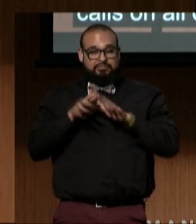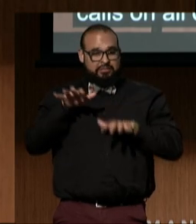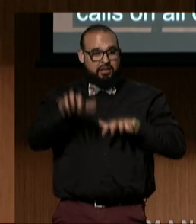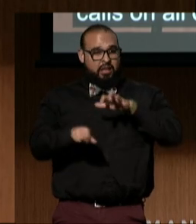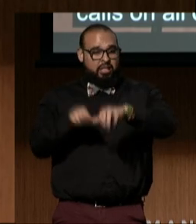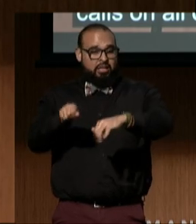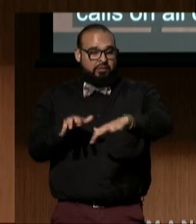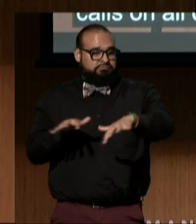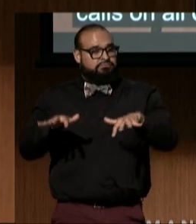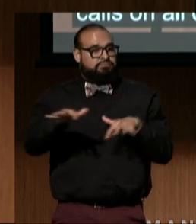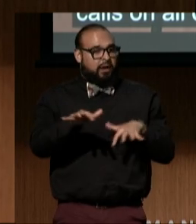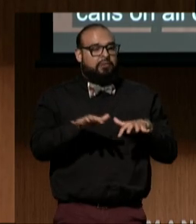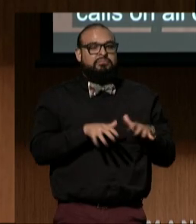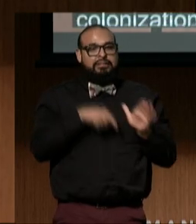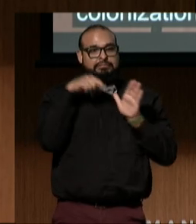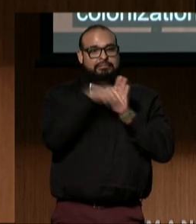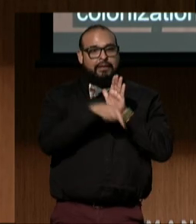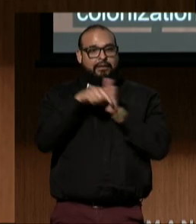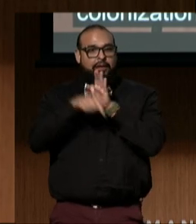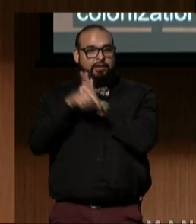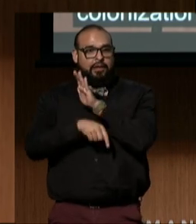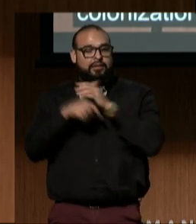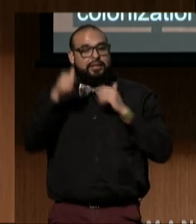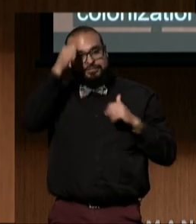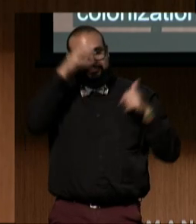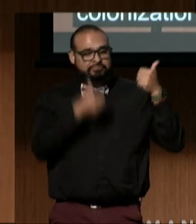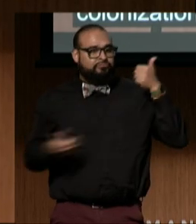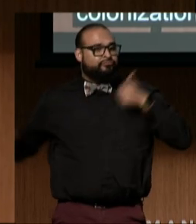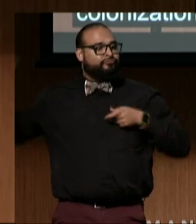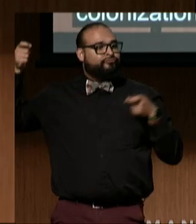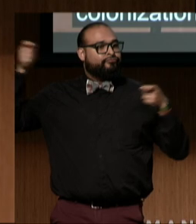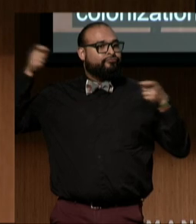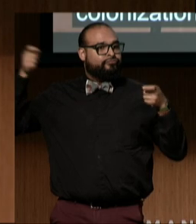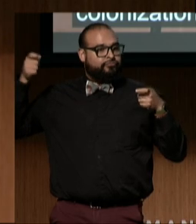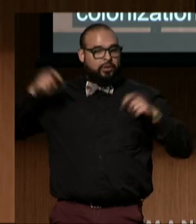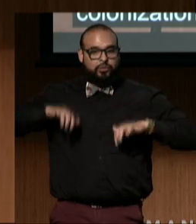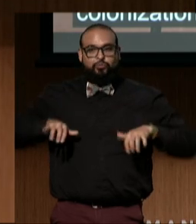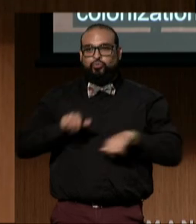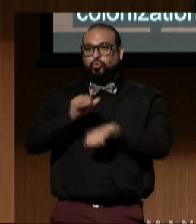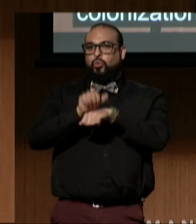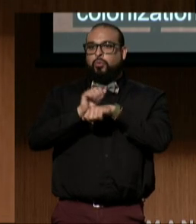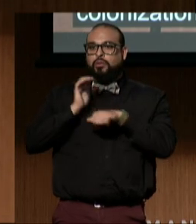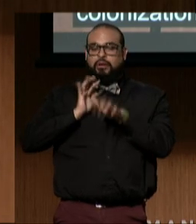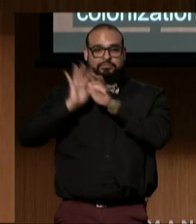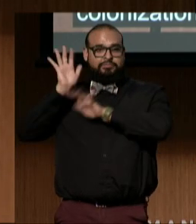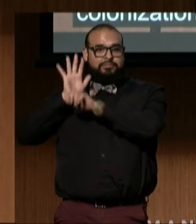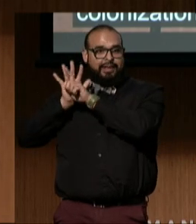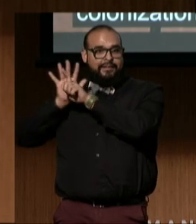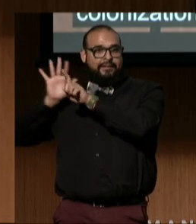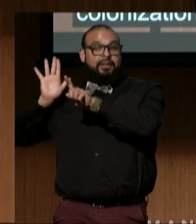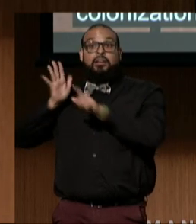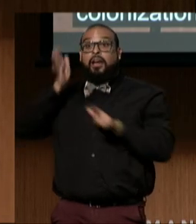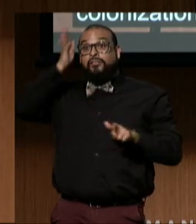"genocide, and patriarchy, "and to do the work our ancestors and future generations